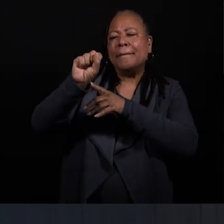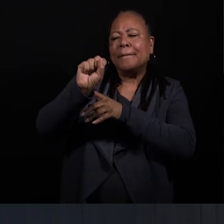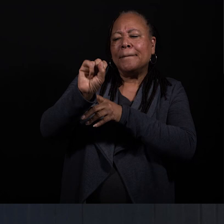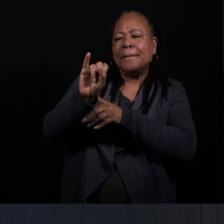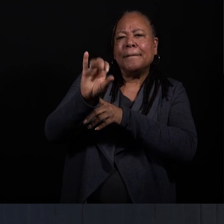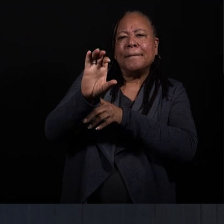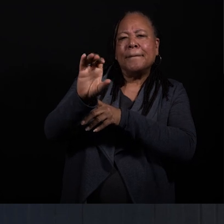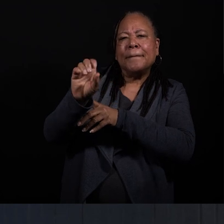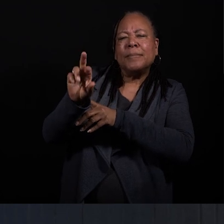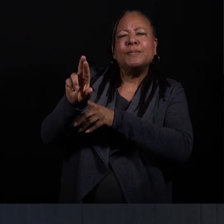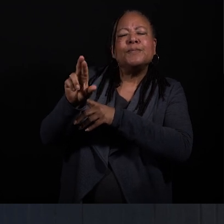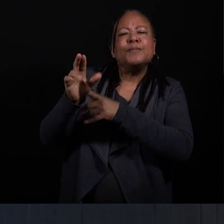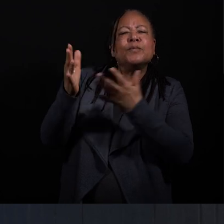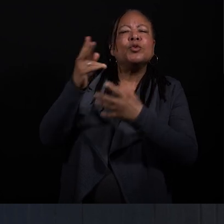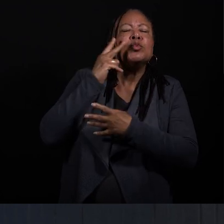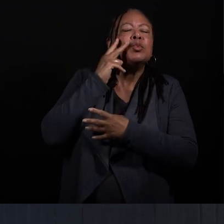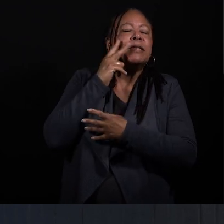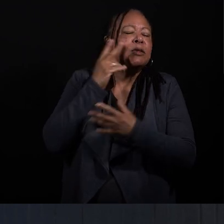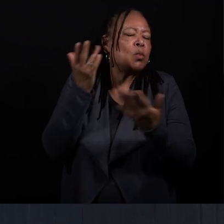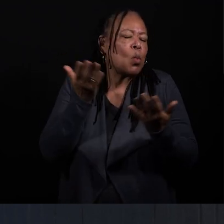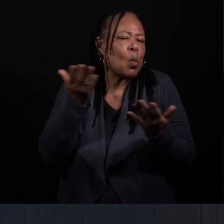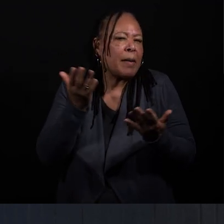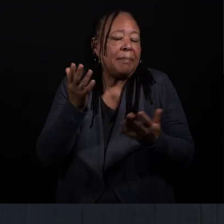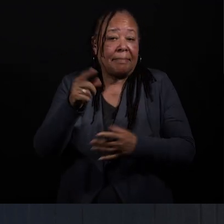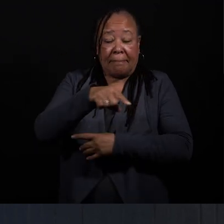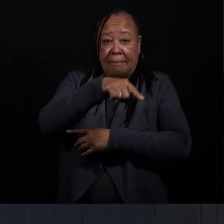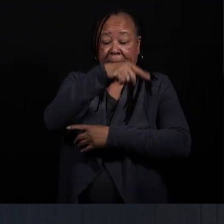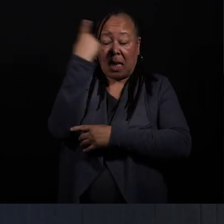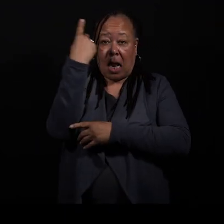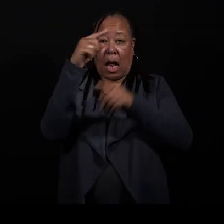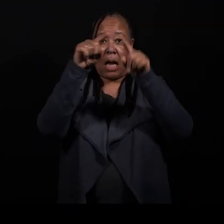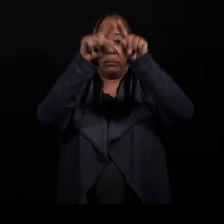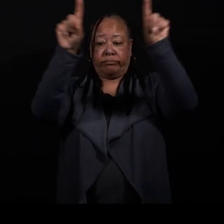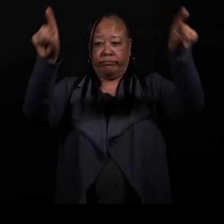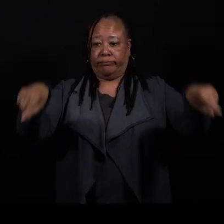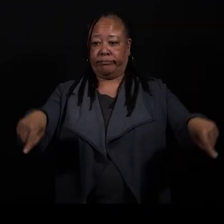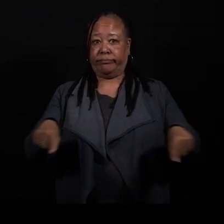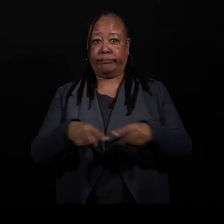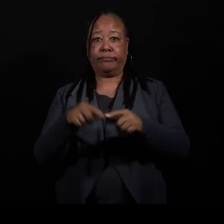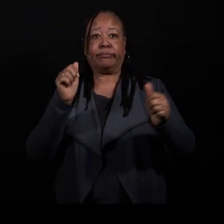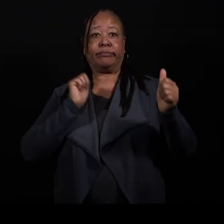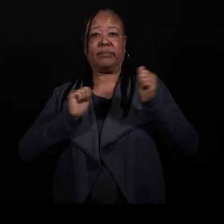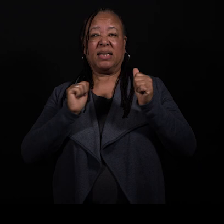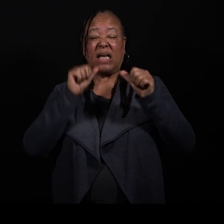what you would see is a black box theater. And inside of the black box theater,